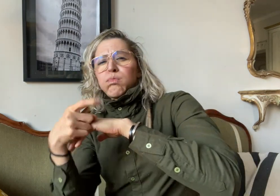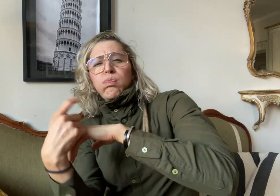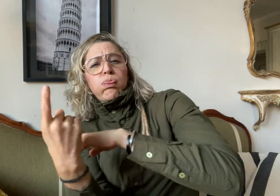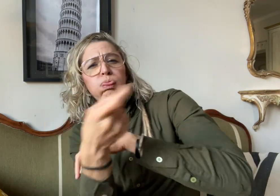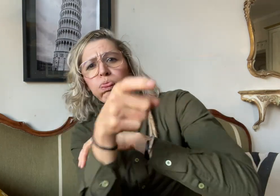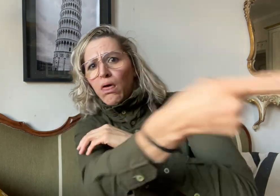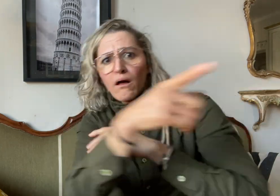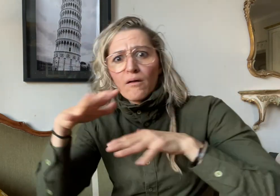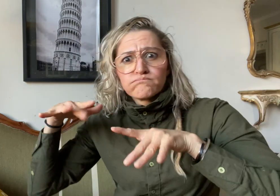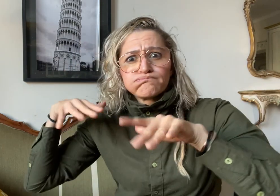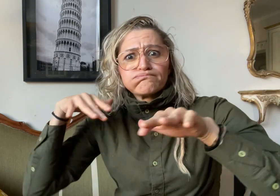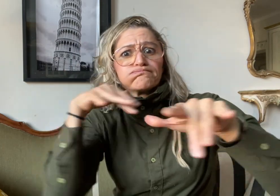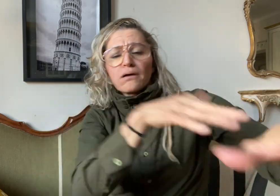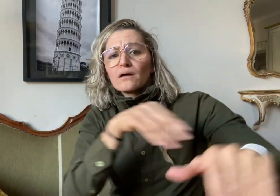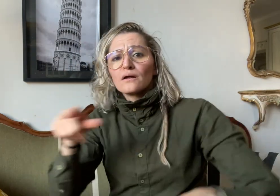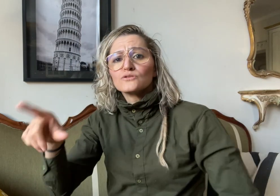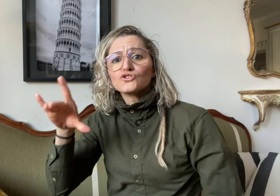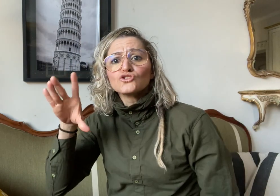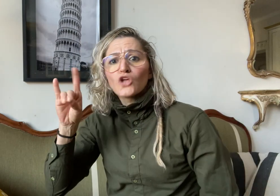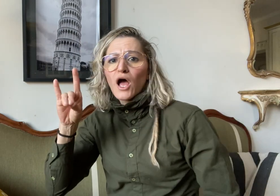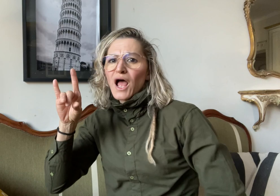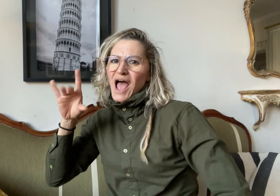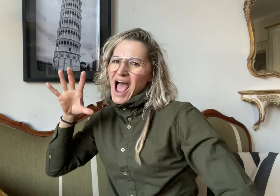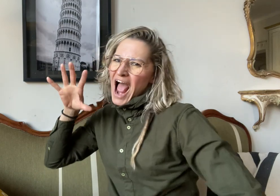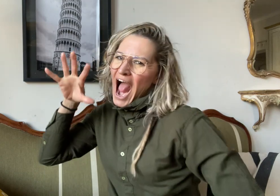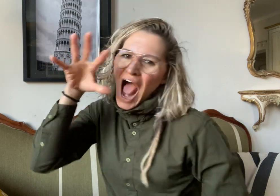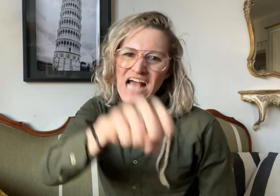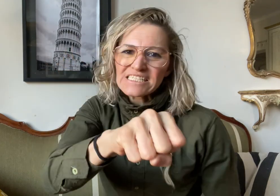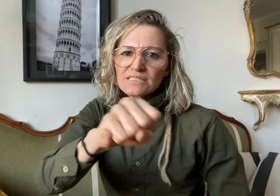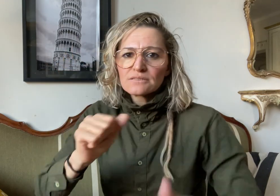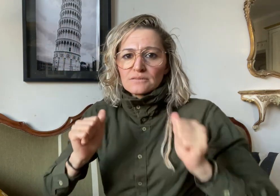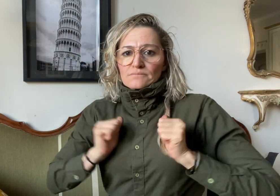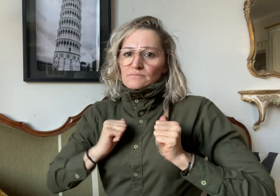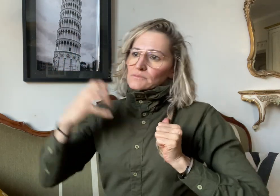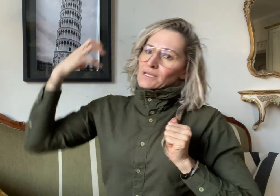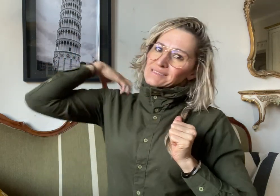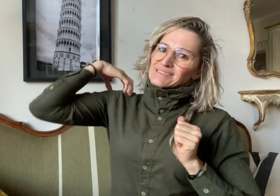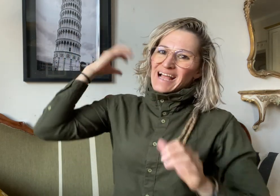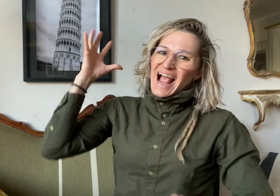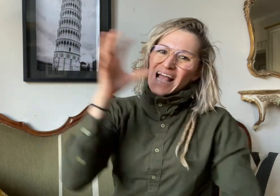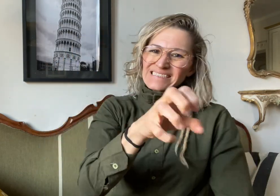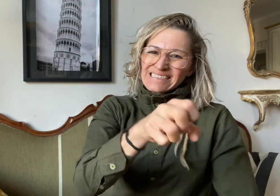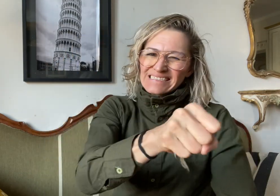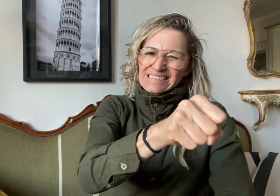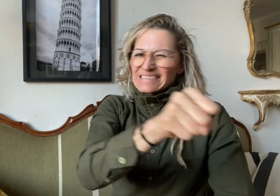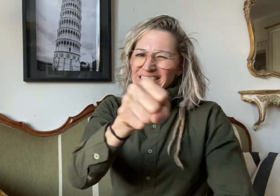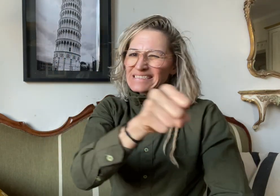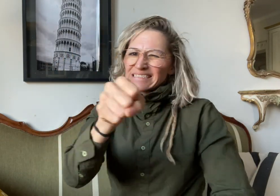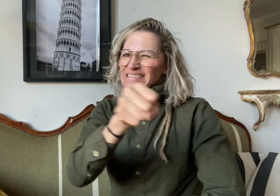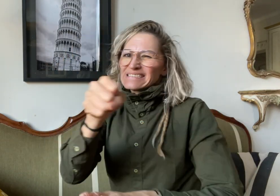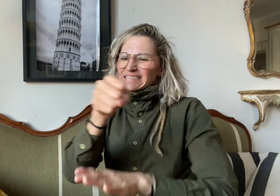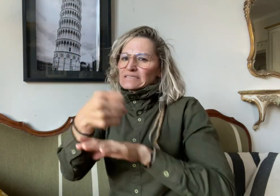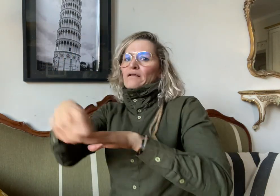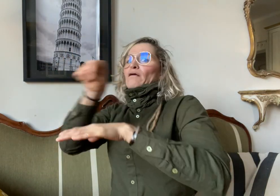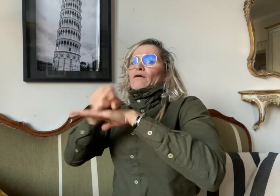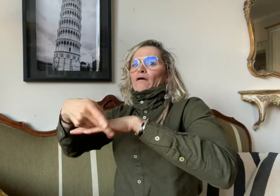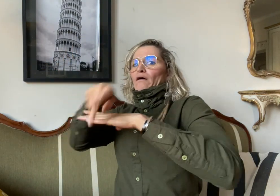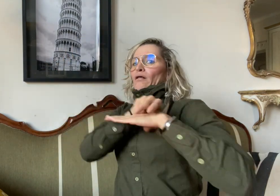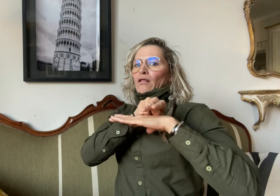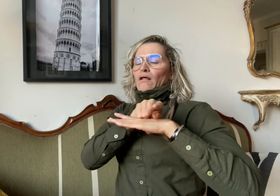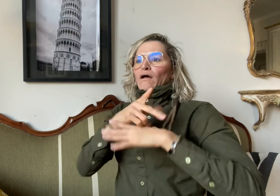of Amelia with his teeth to pull her out of the water safely.